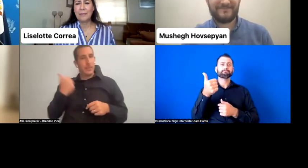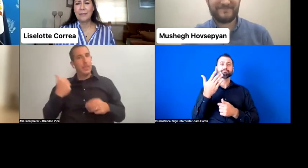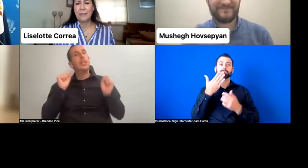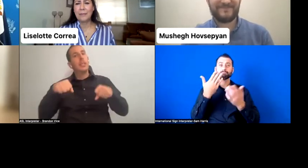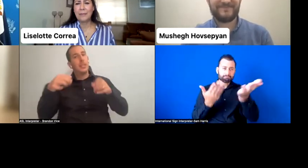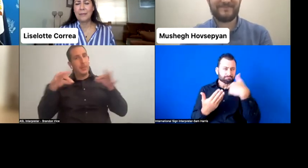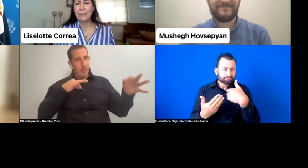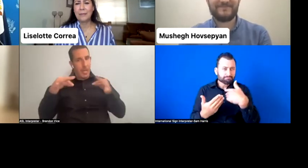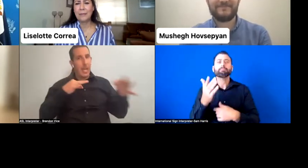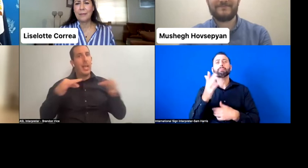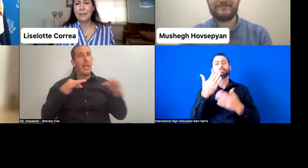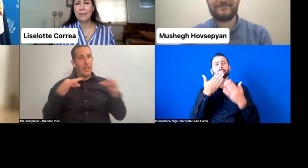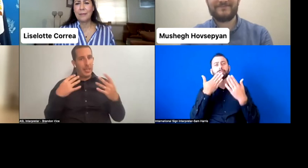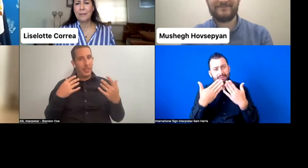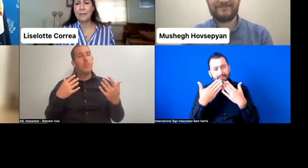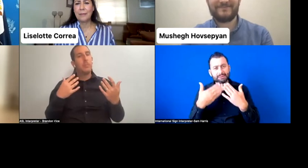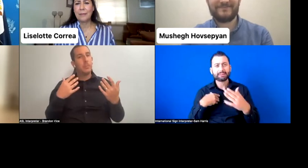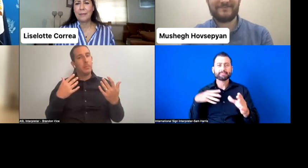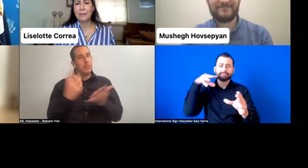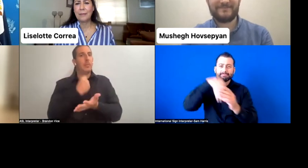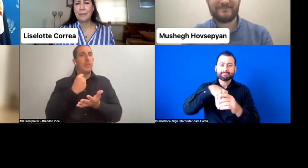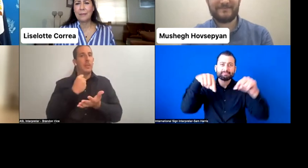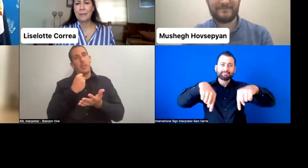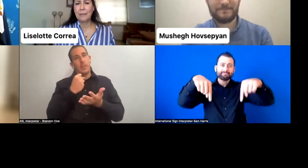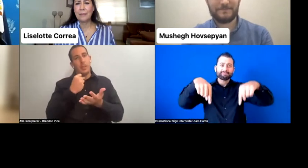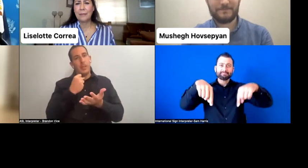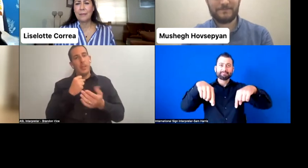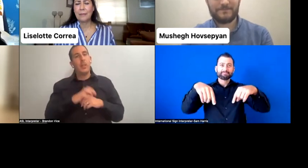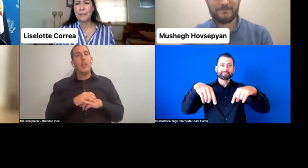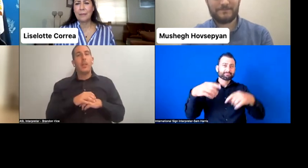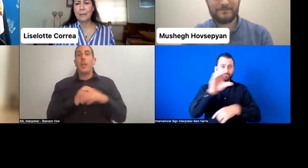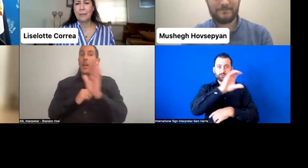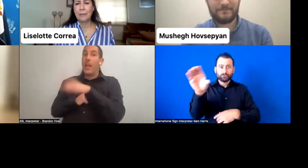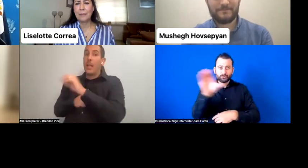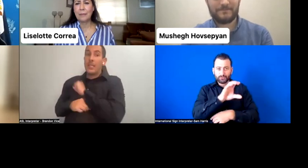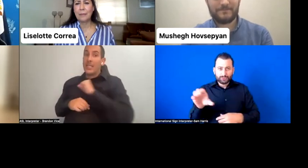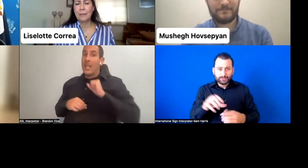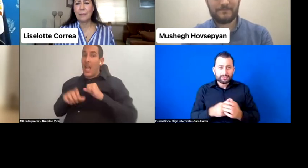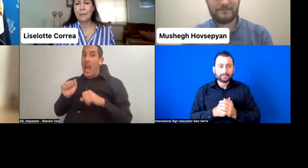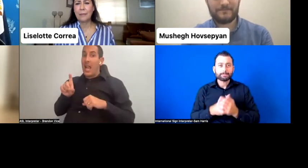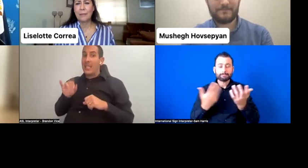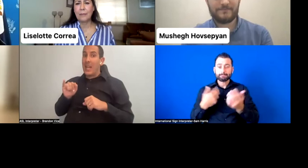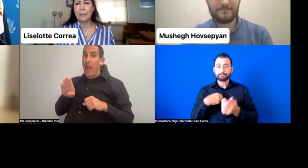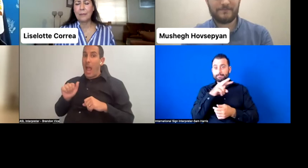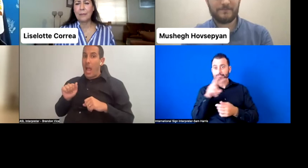OK, great. Awesome. Senator Adiba Yes, over to you. And if you can also introduce yourself.